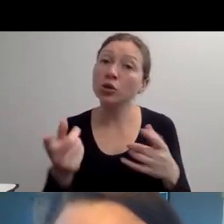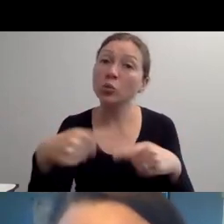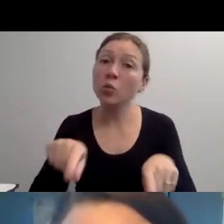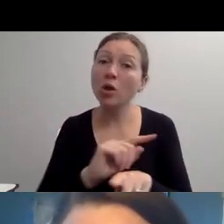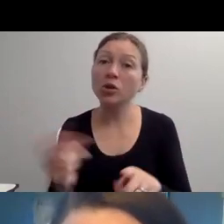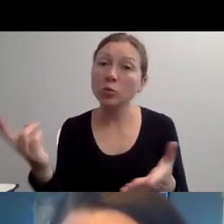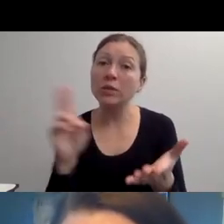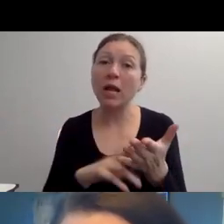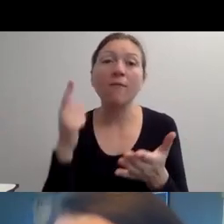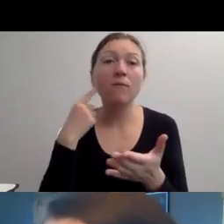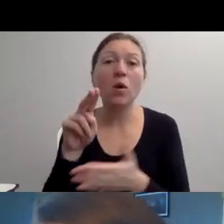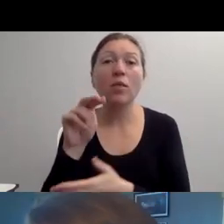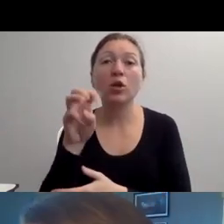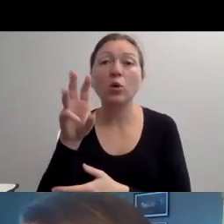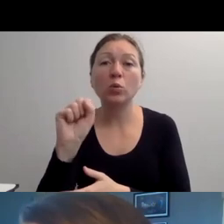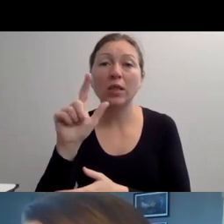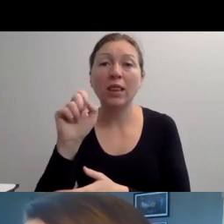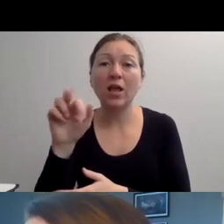AND WHAT FILMS THEY'RE COMING IN.